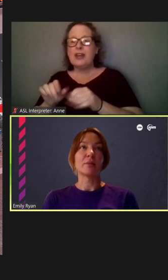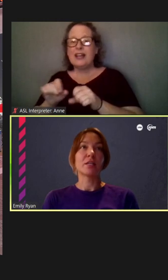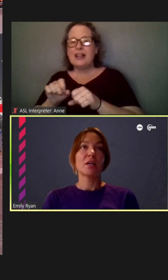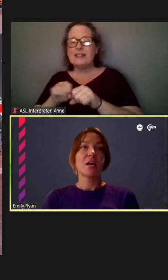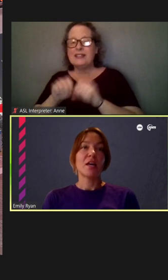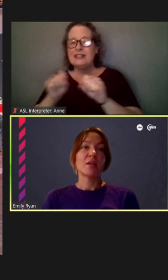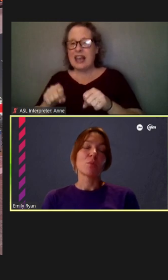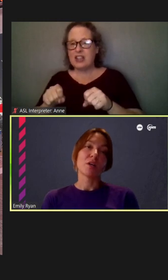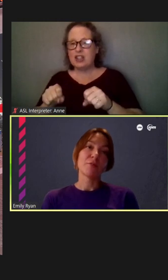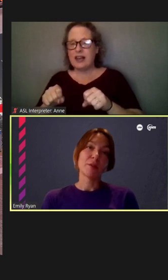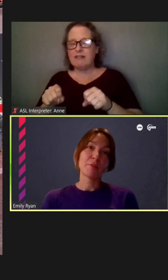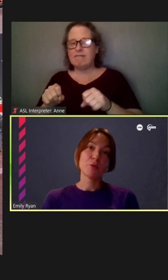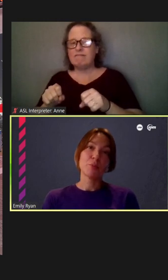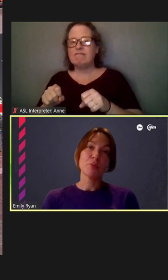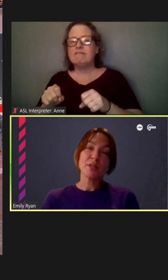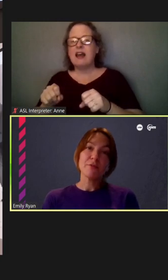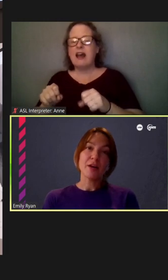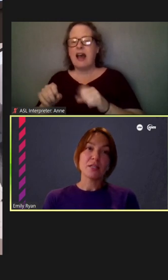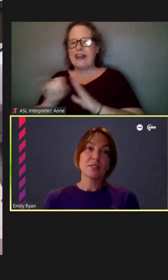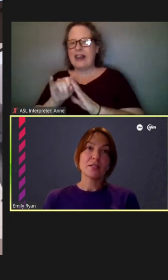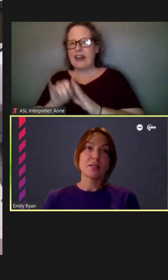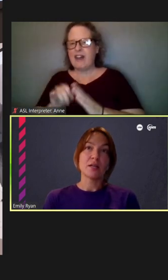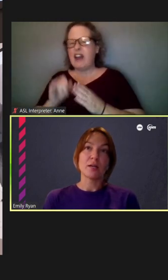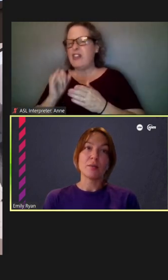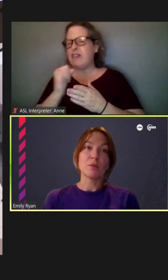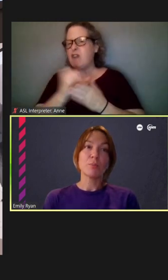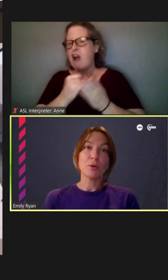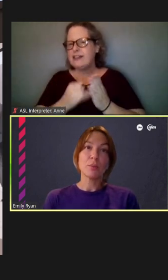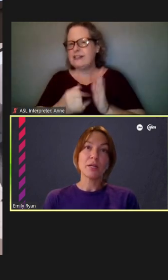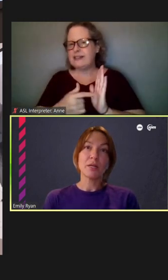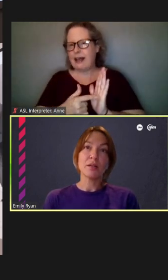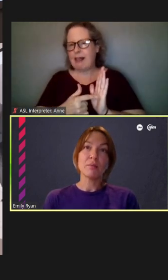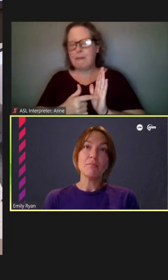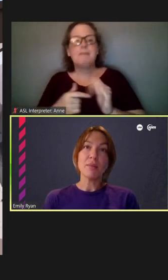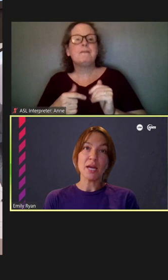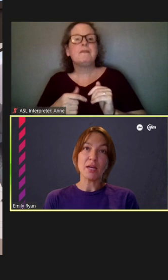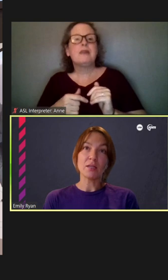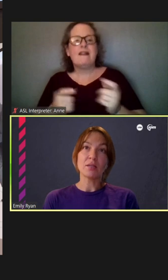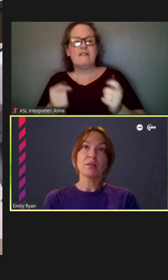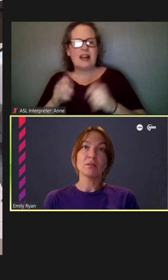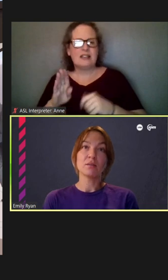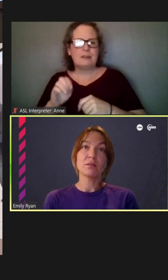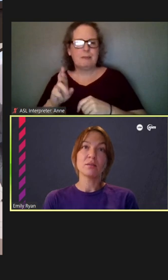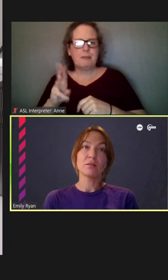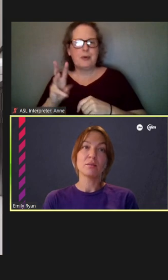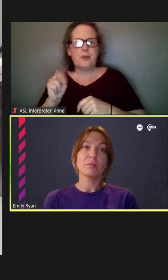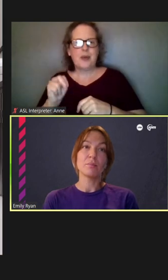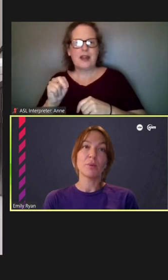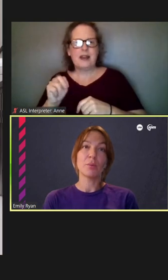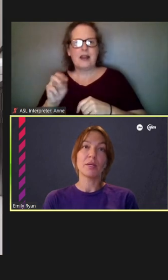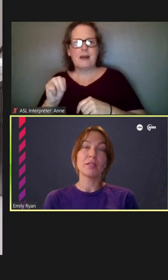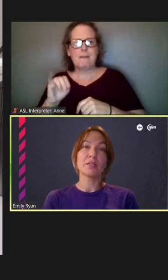element, and then we're going to flip through pretty fast. The Berwyn main, Berwyn